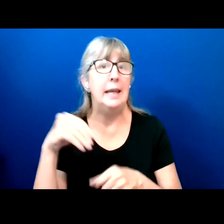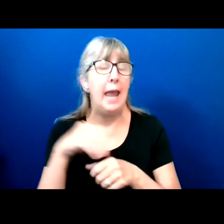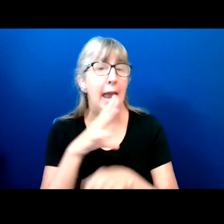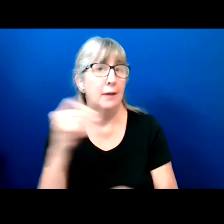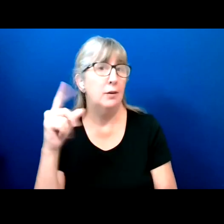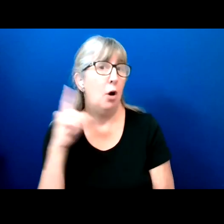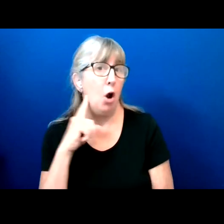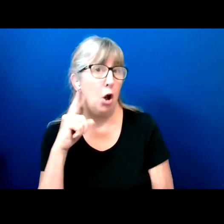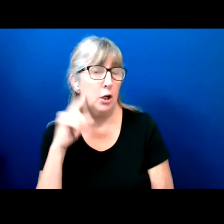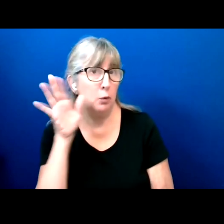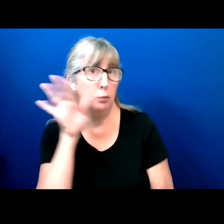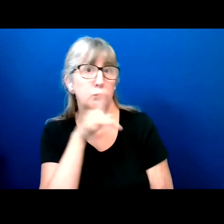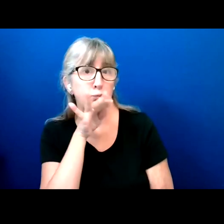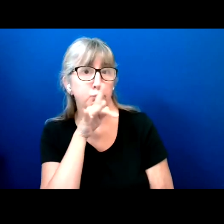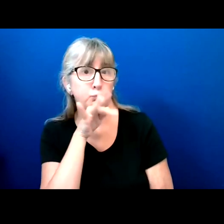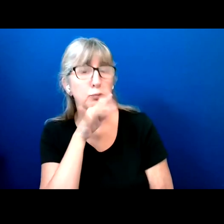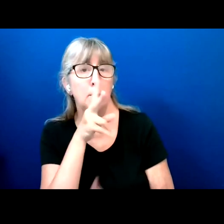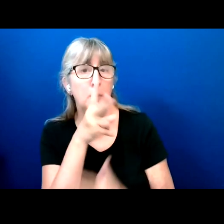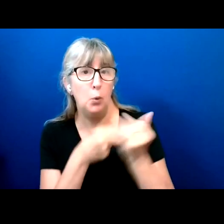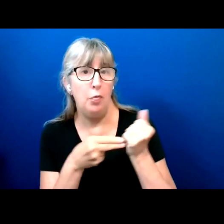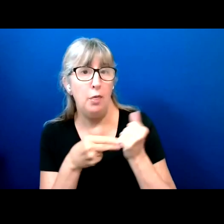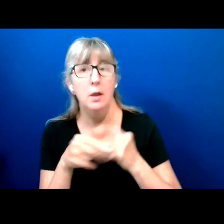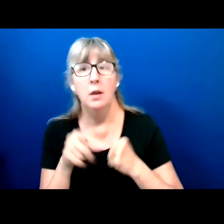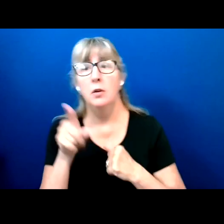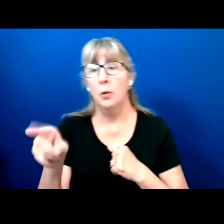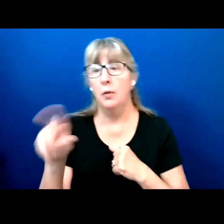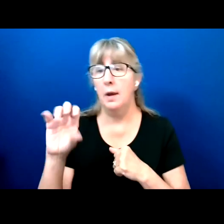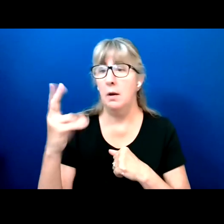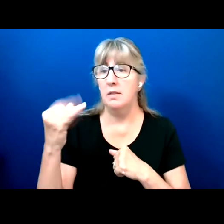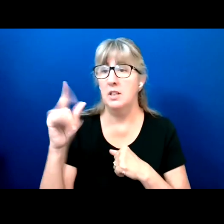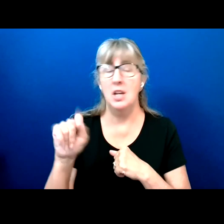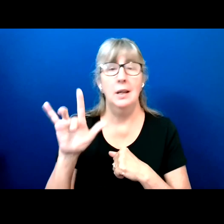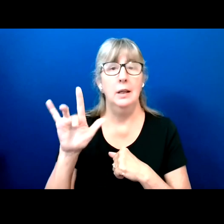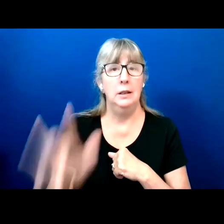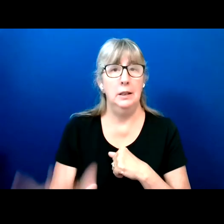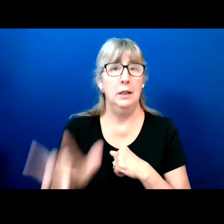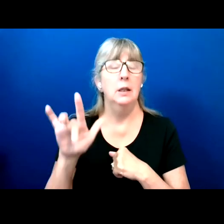So at the link in the chat, you can access the Spanish closed-captioning.